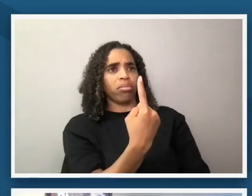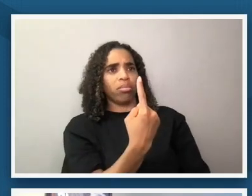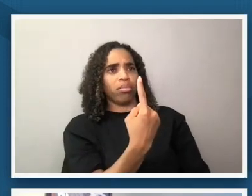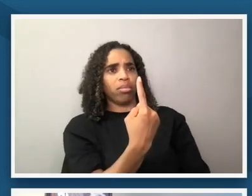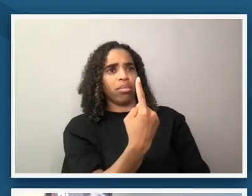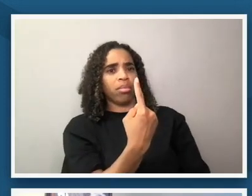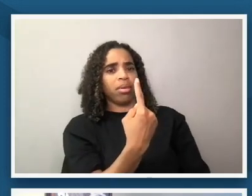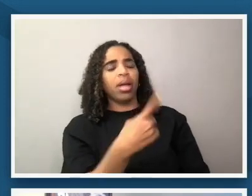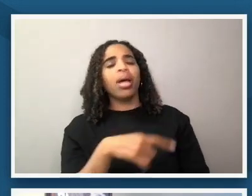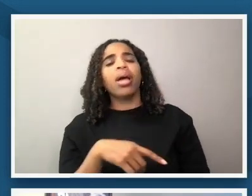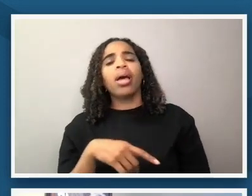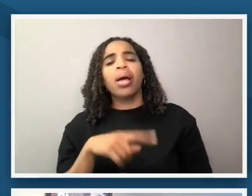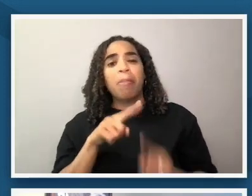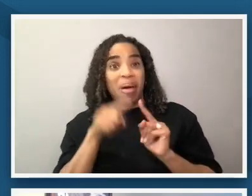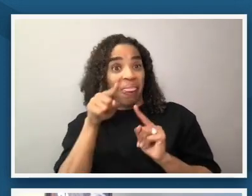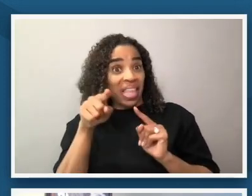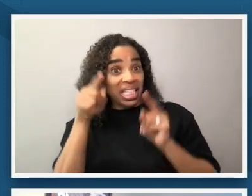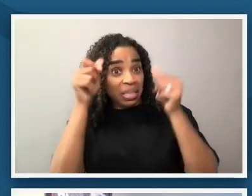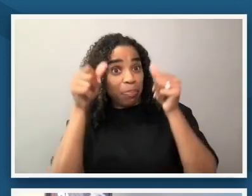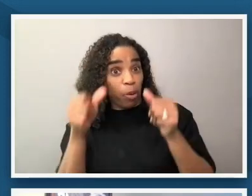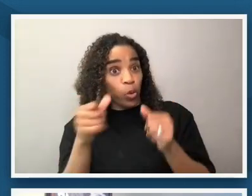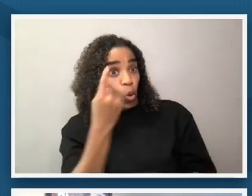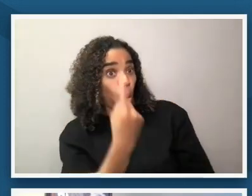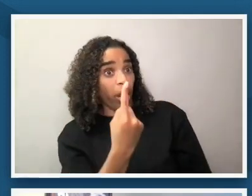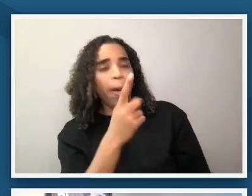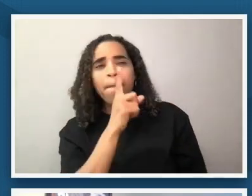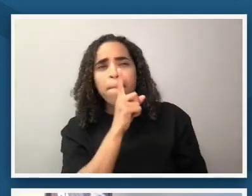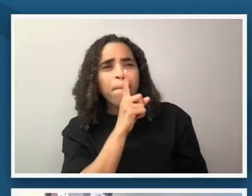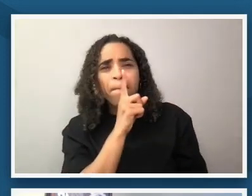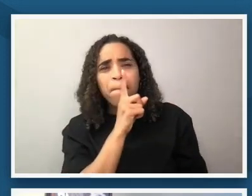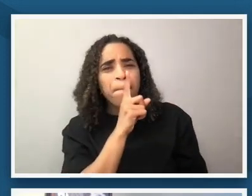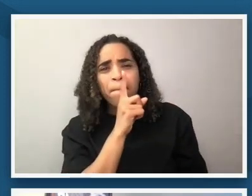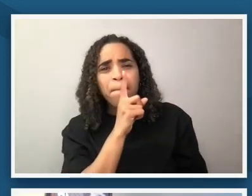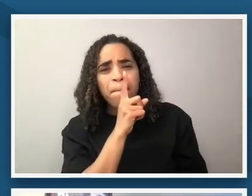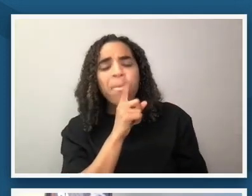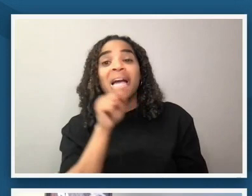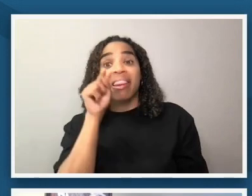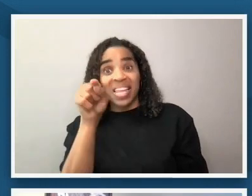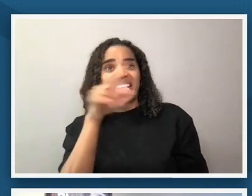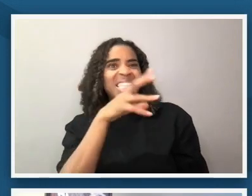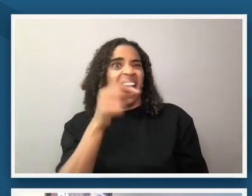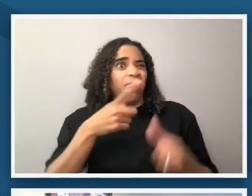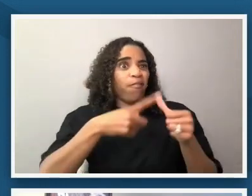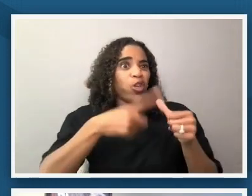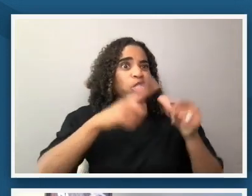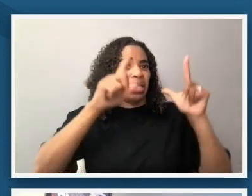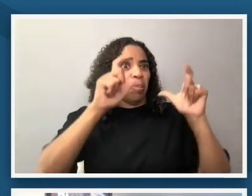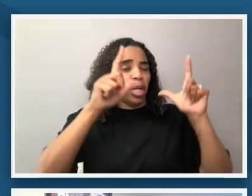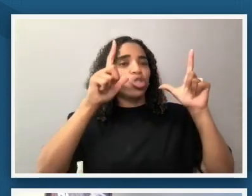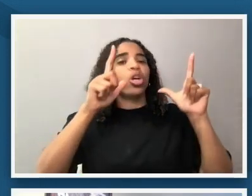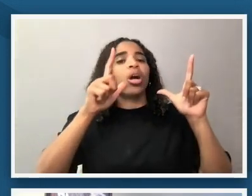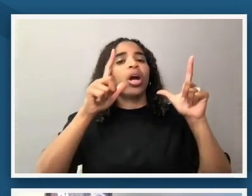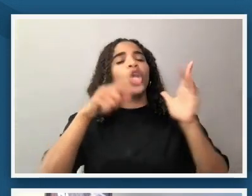of one single individual this poster and the original photograph